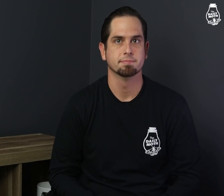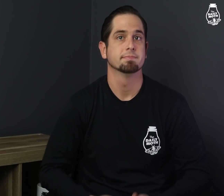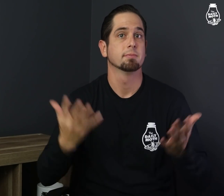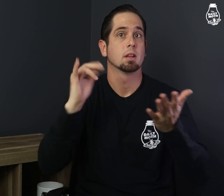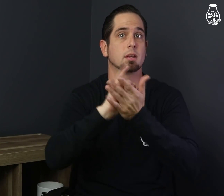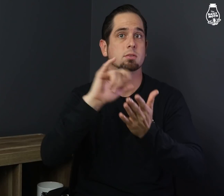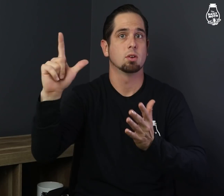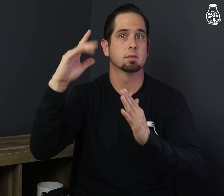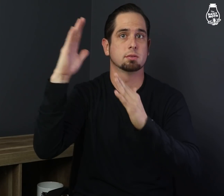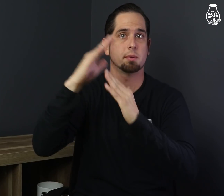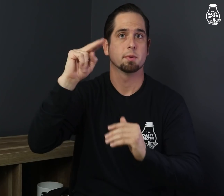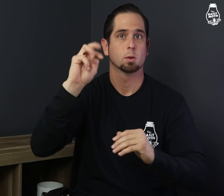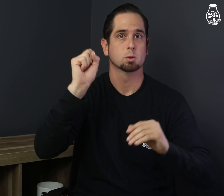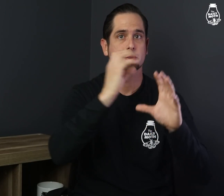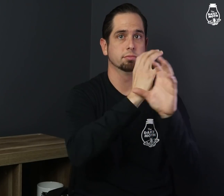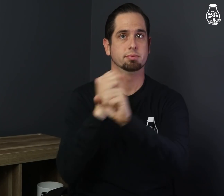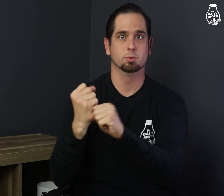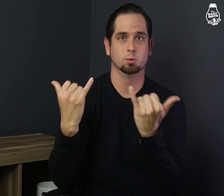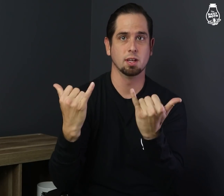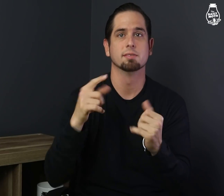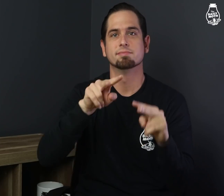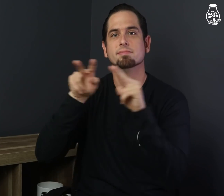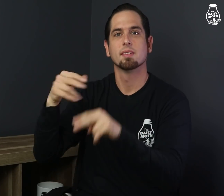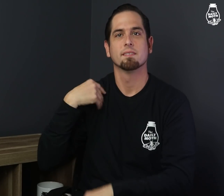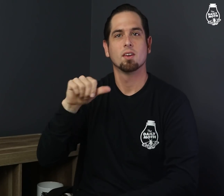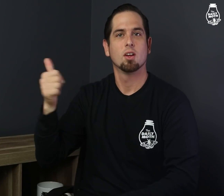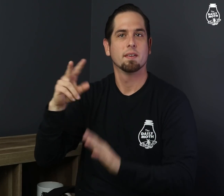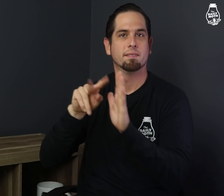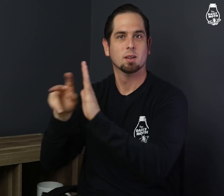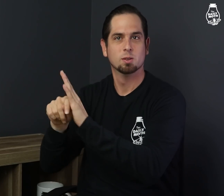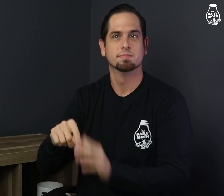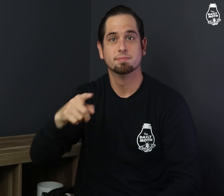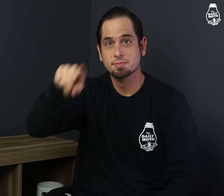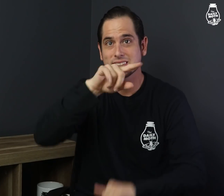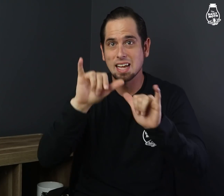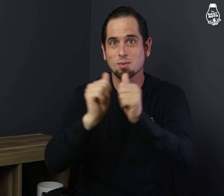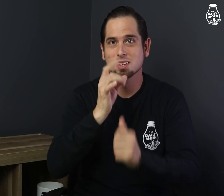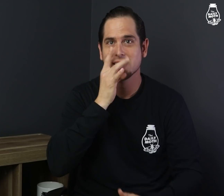That’s all the top news briefs for today. Check out our other videos. Stay with the light.